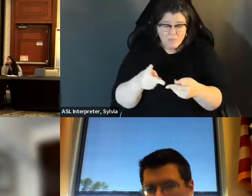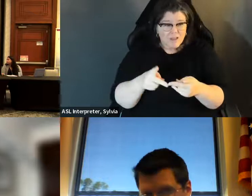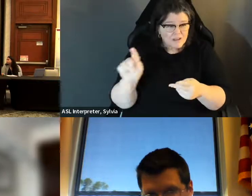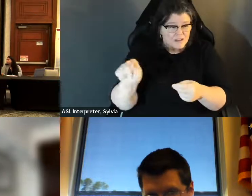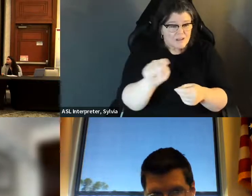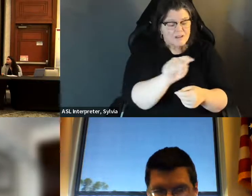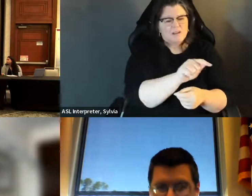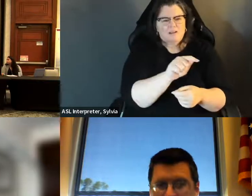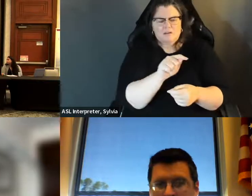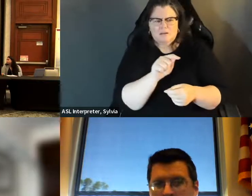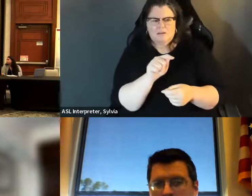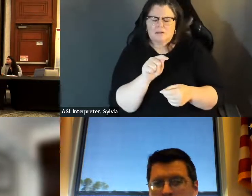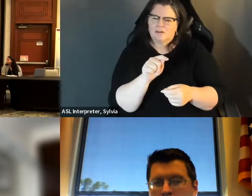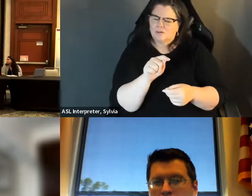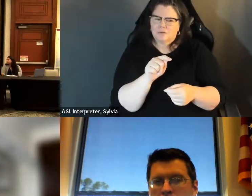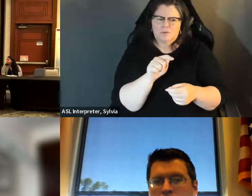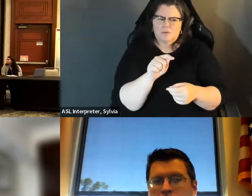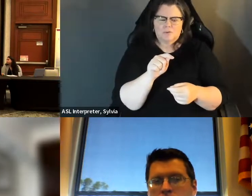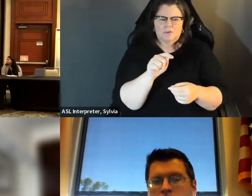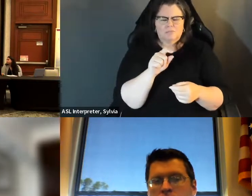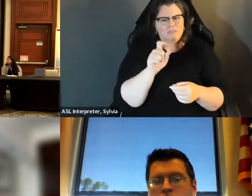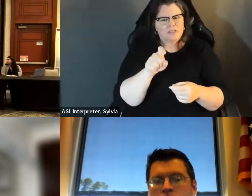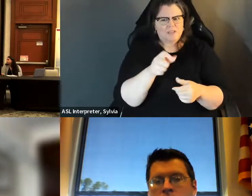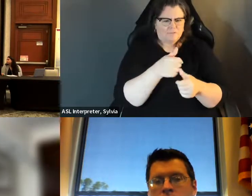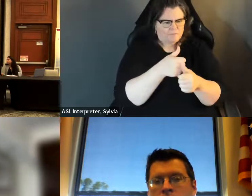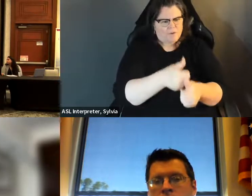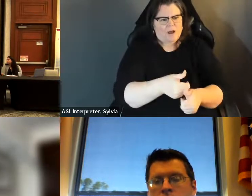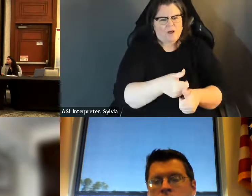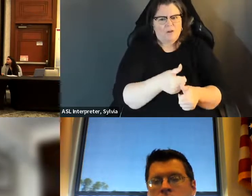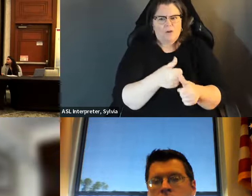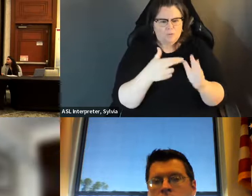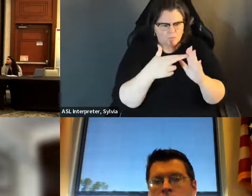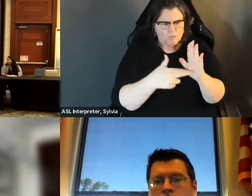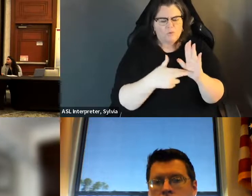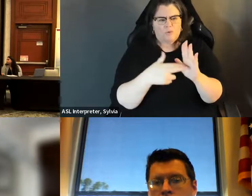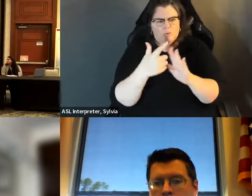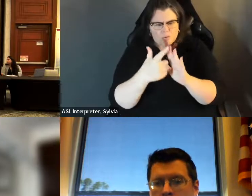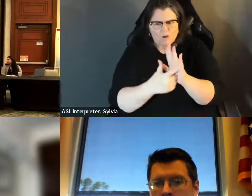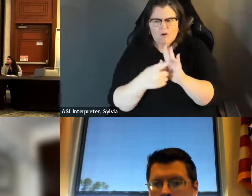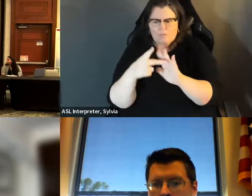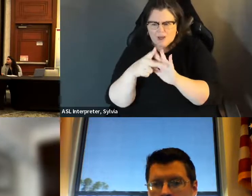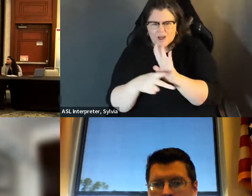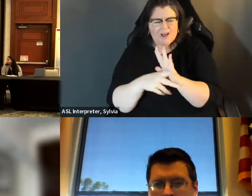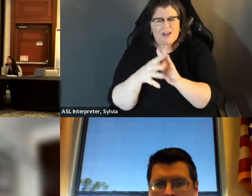where our access to the ballot on an individual basis at this precinct or that precinct can be curtailed, but I think it's important for us to understand that there's